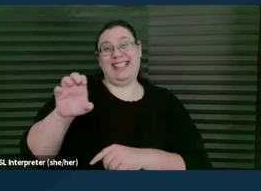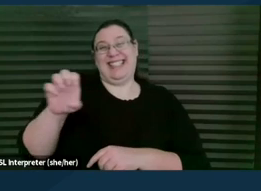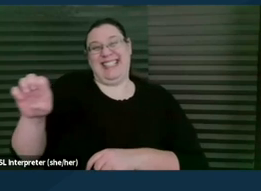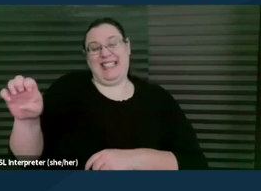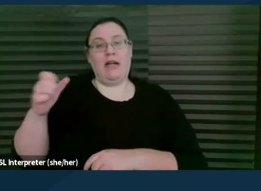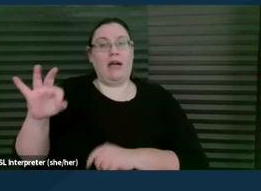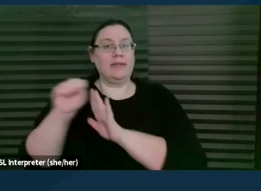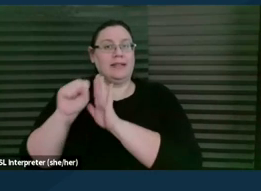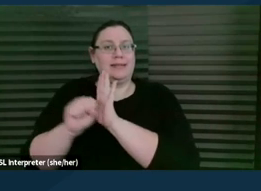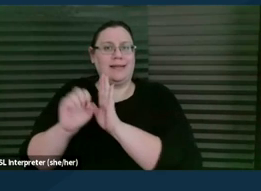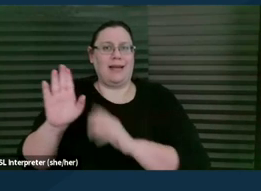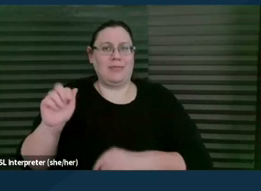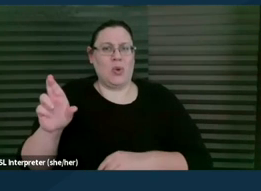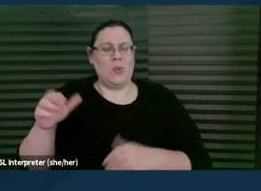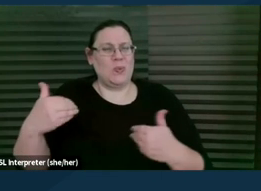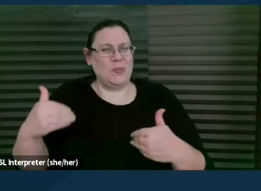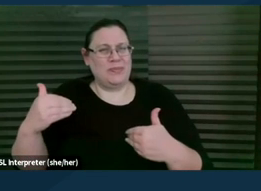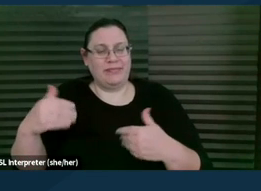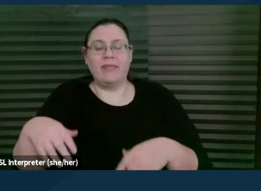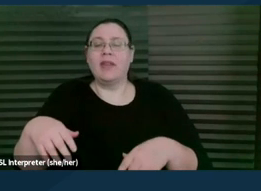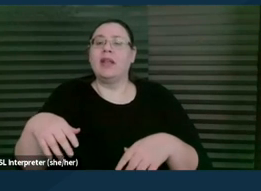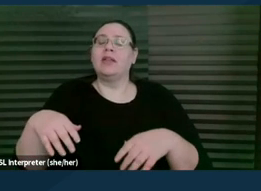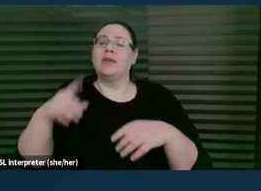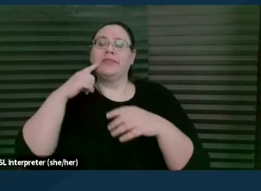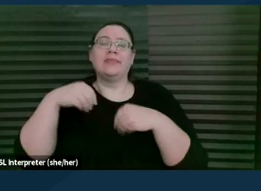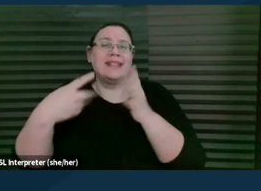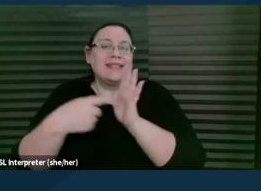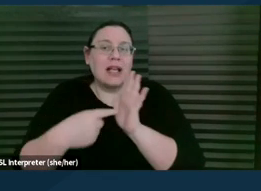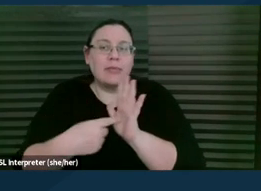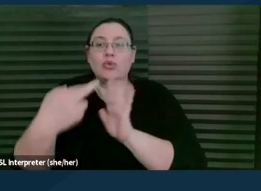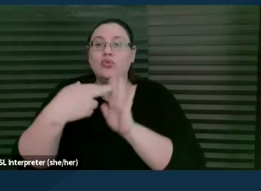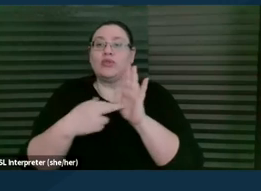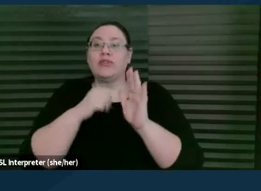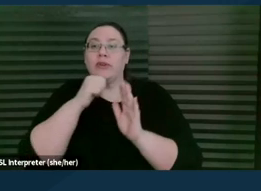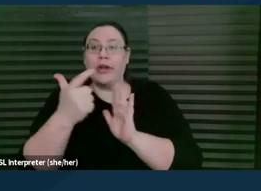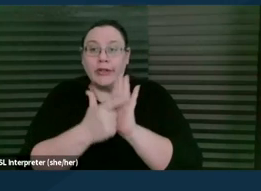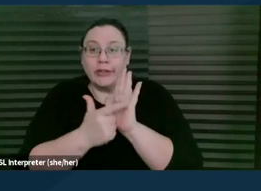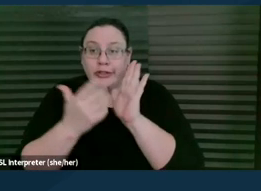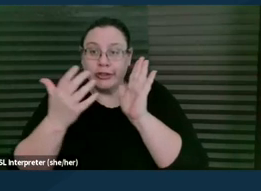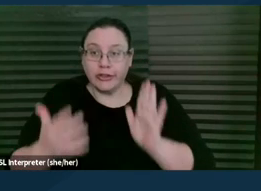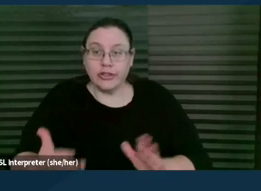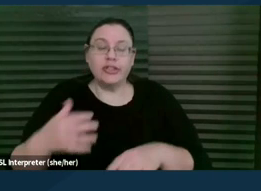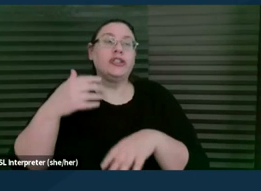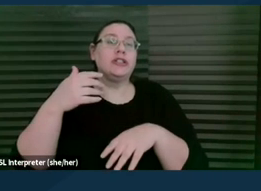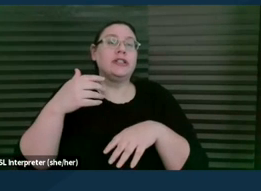We'll cover examples and the rules of non-attorneys and attorneys and the repercussions